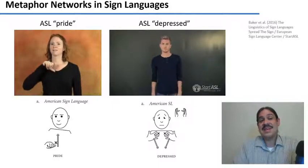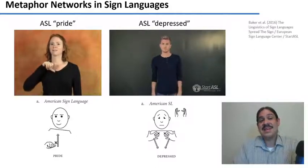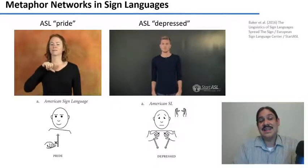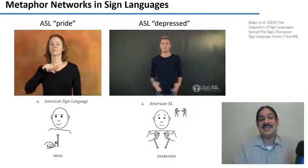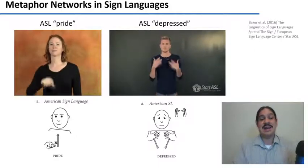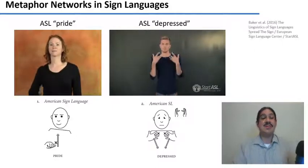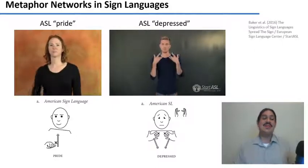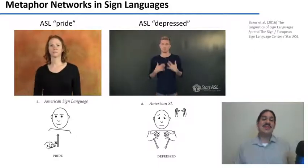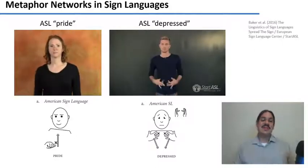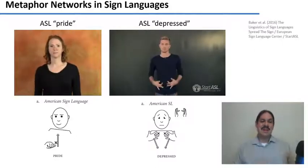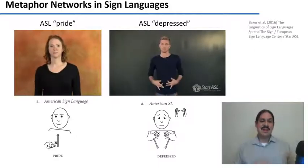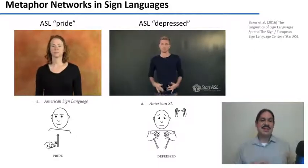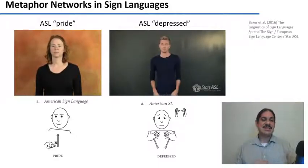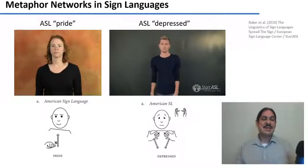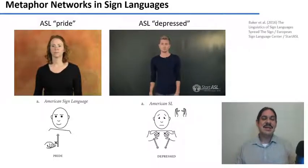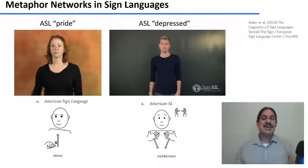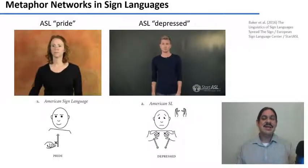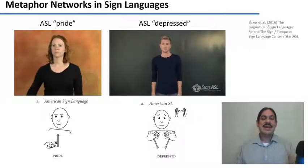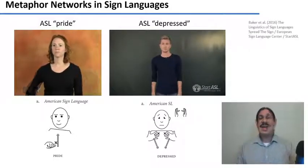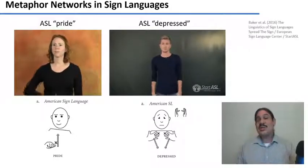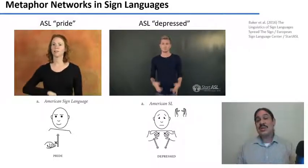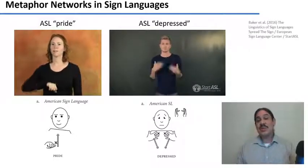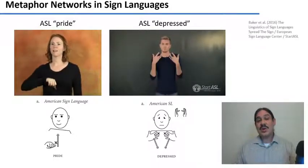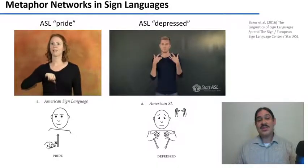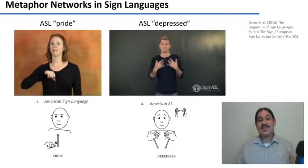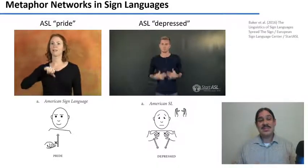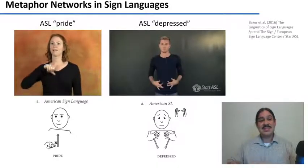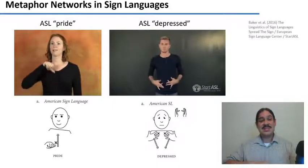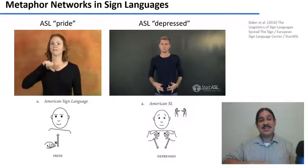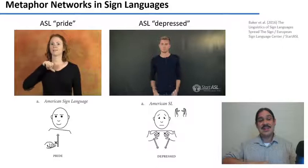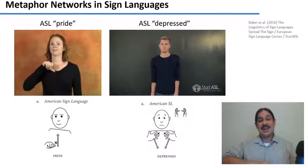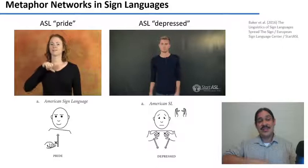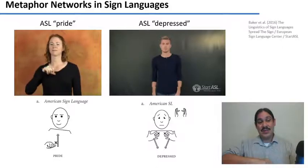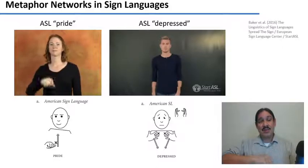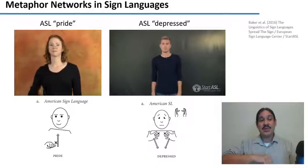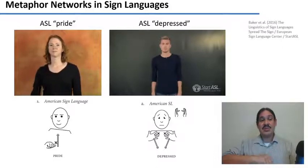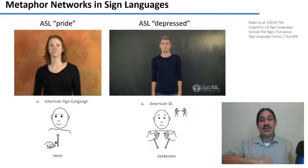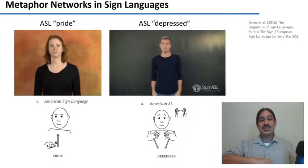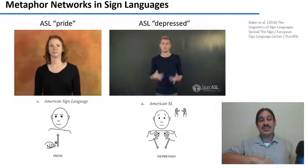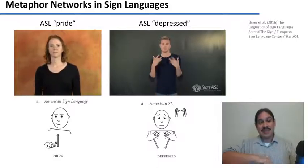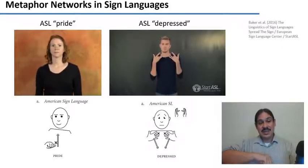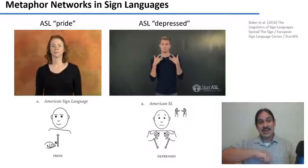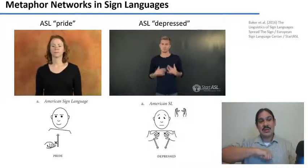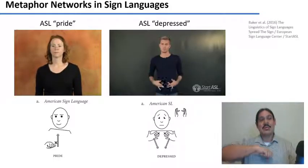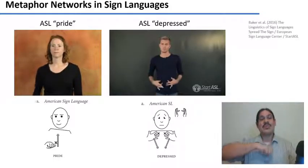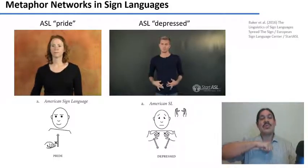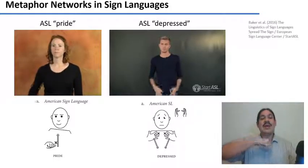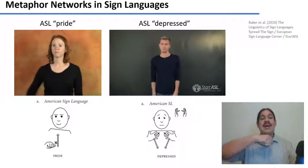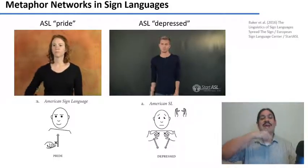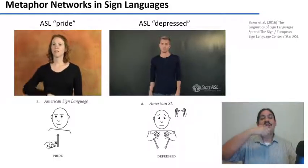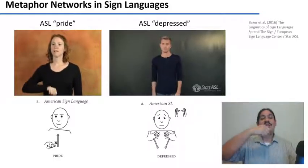sad signs have downward motions